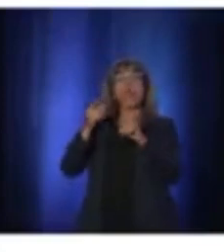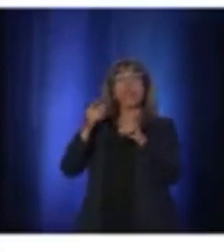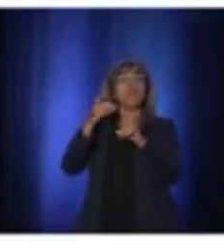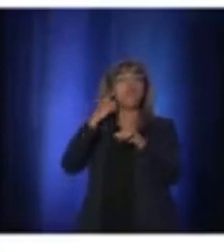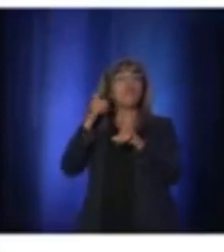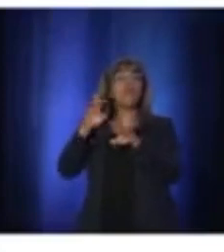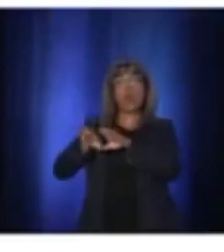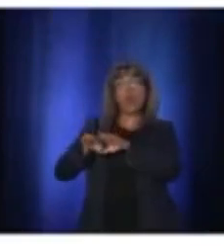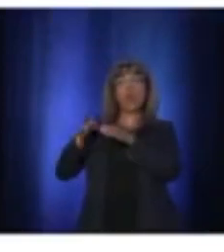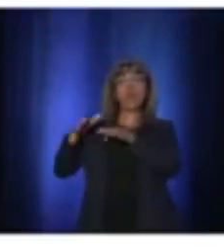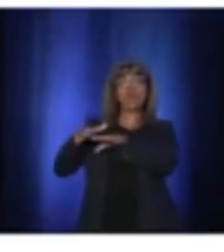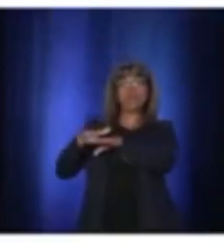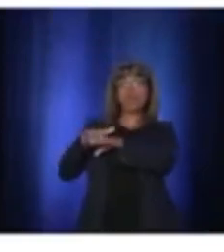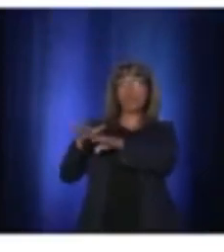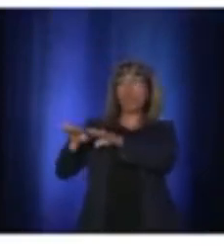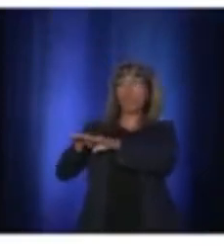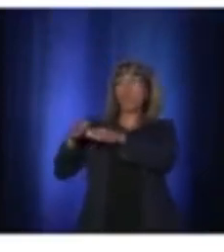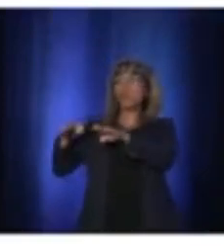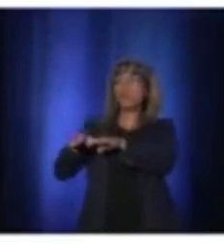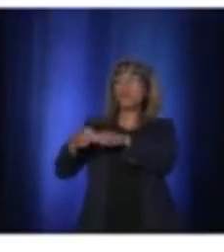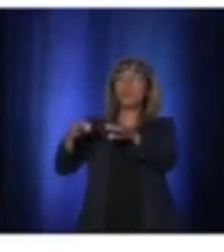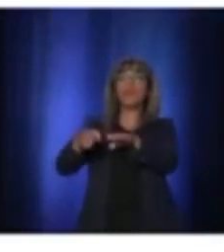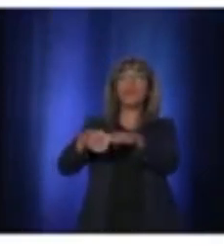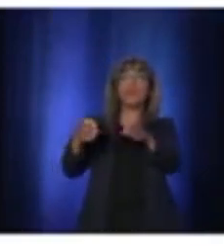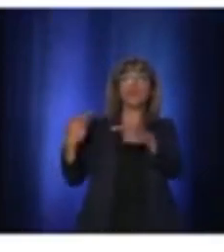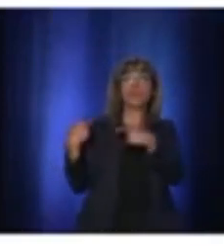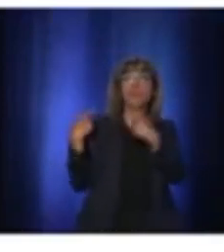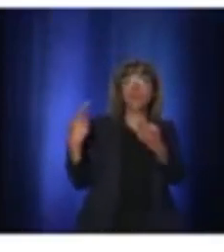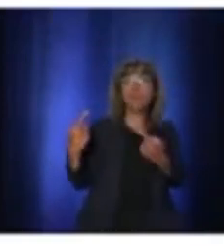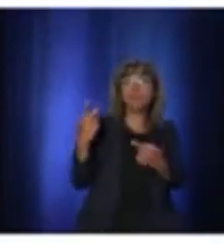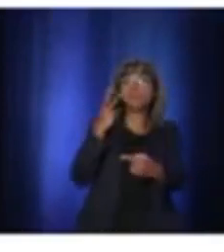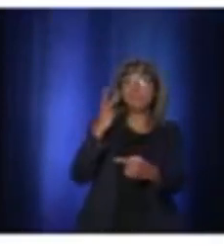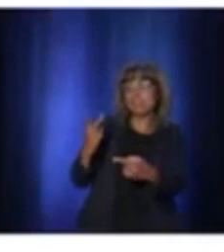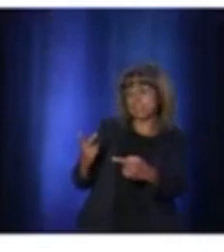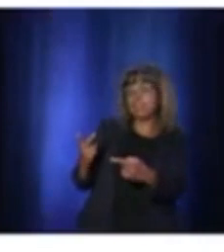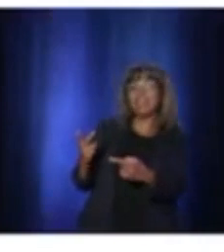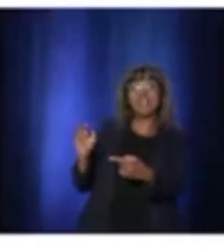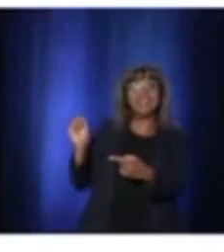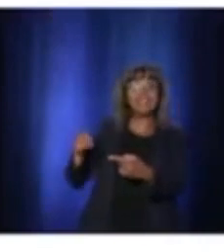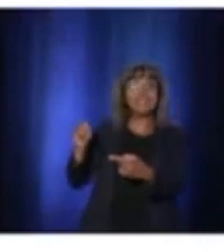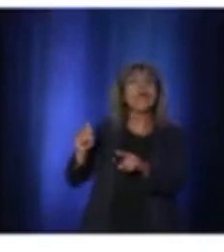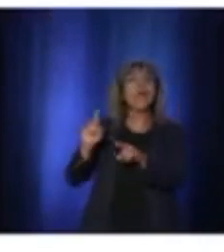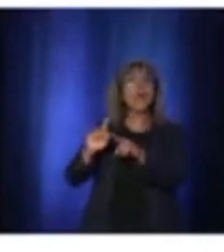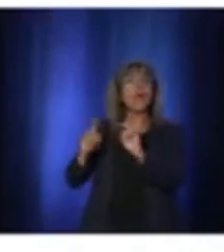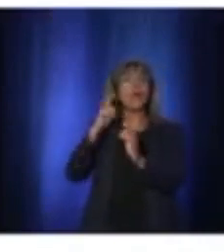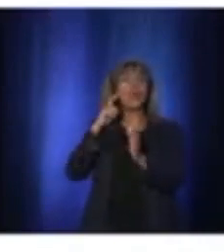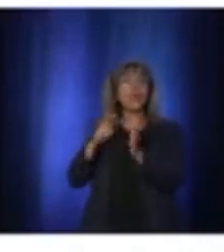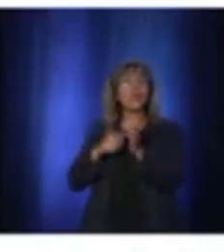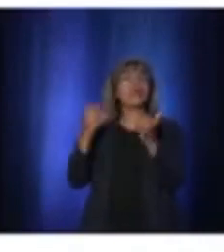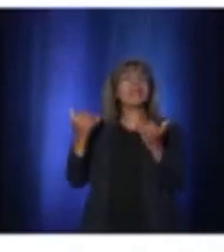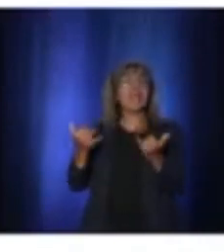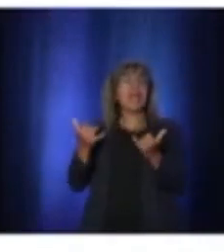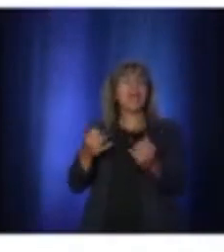But there are more and more people on public transport and we're now in a new